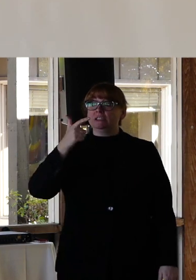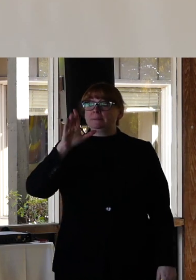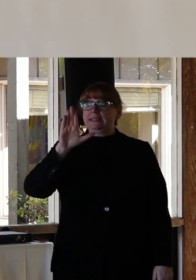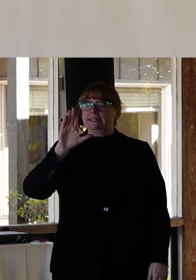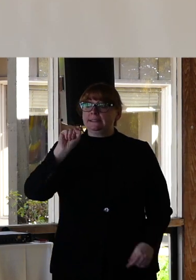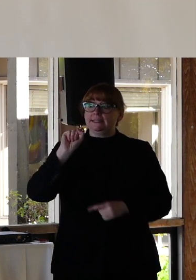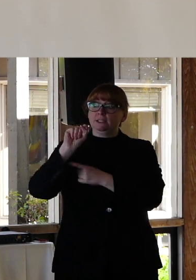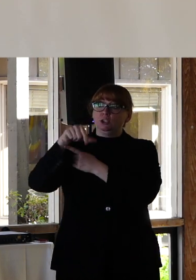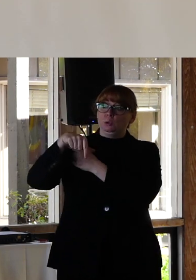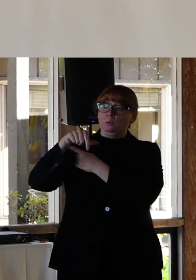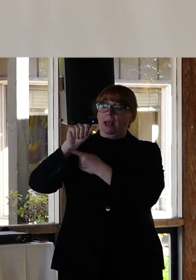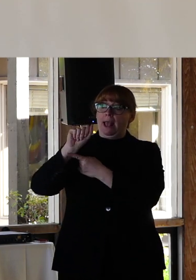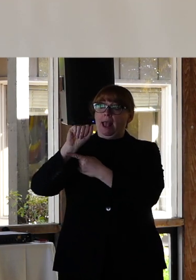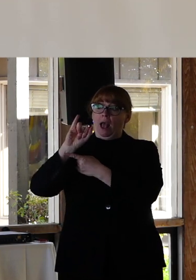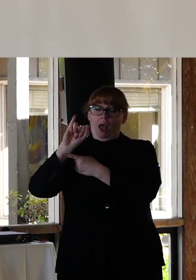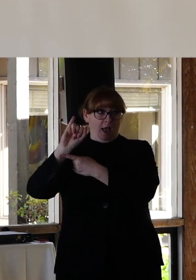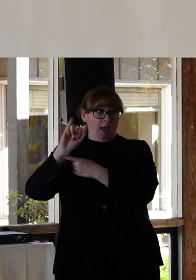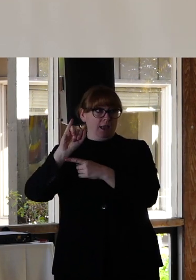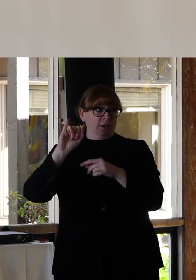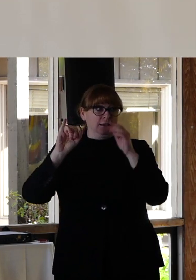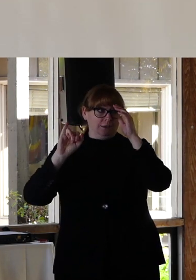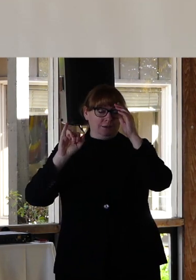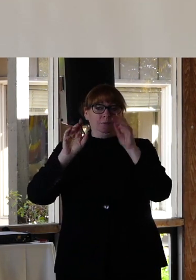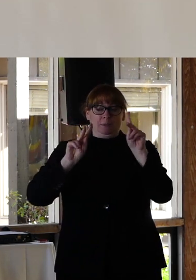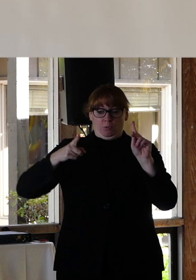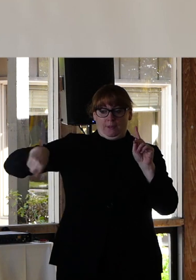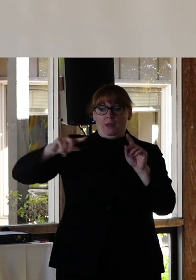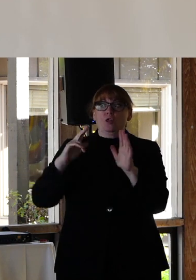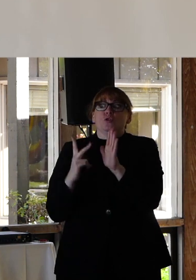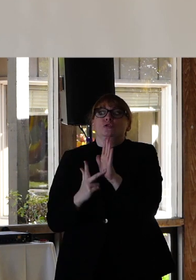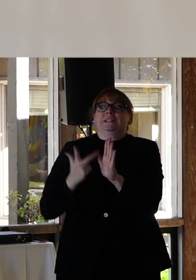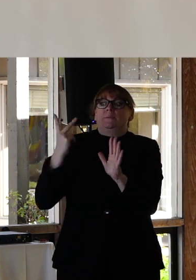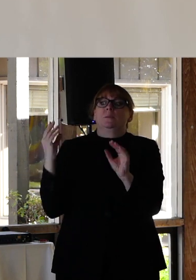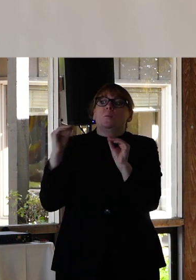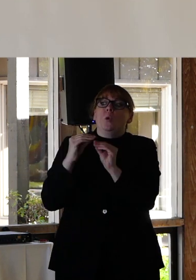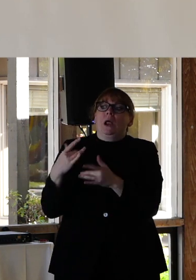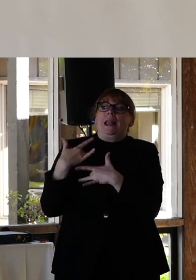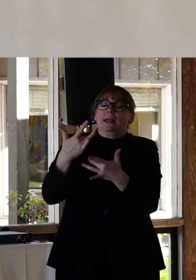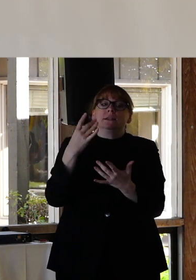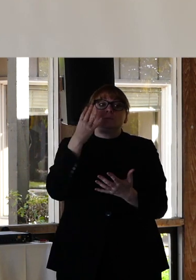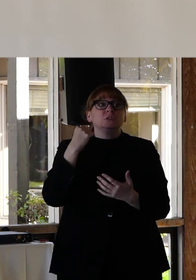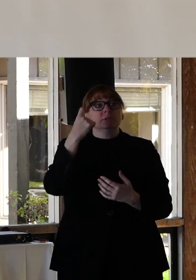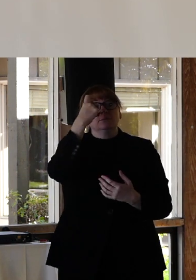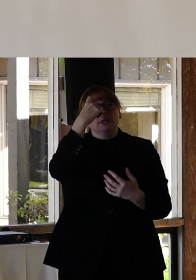LGBTQIA people are three times more likely to experience a serious mental